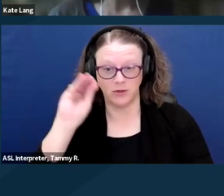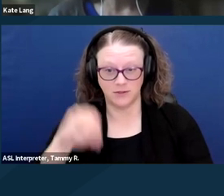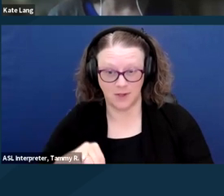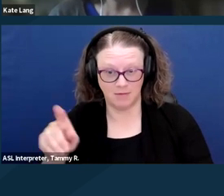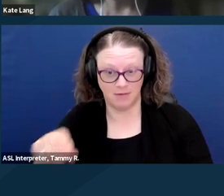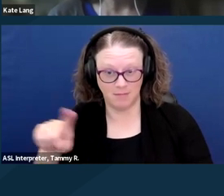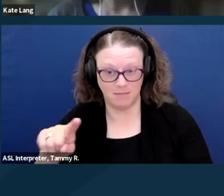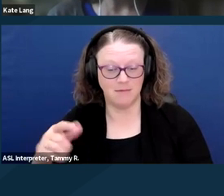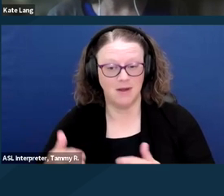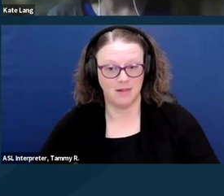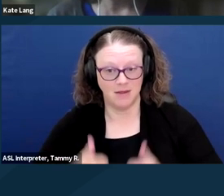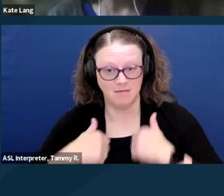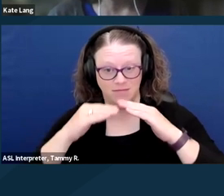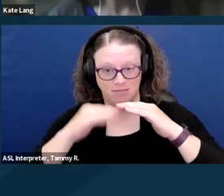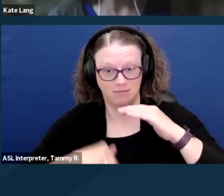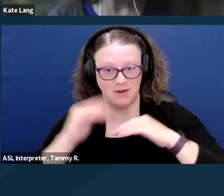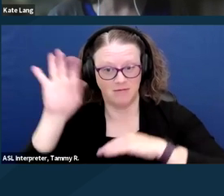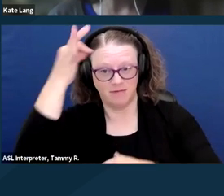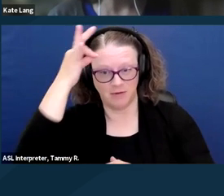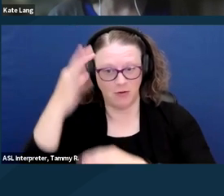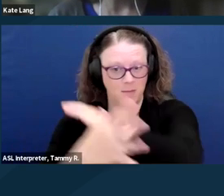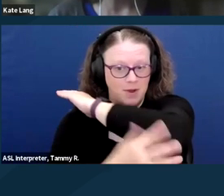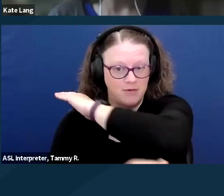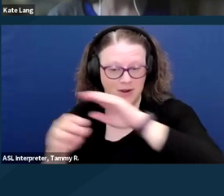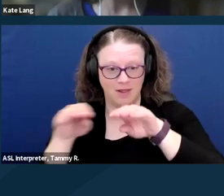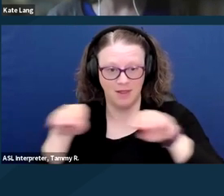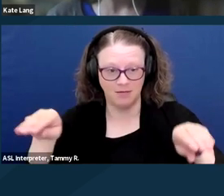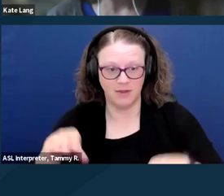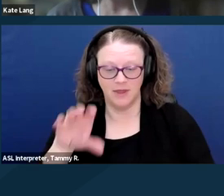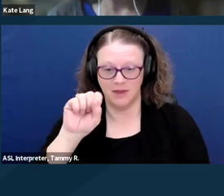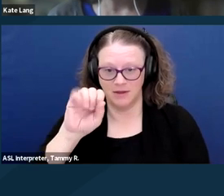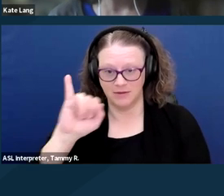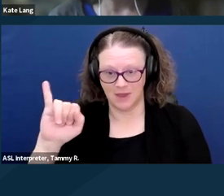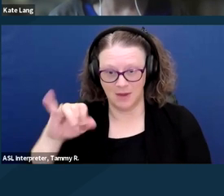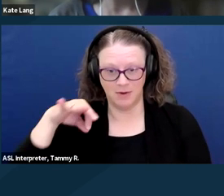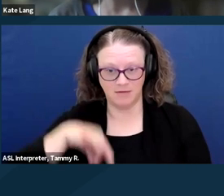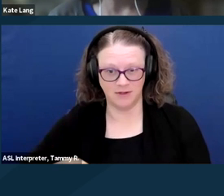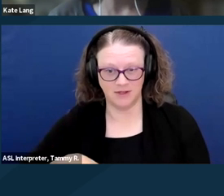SSI benefits are only 75% of the federal poverty level.